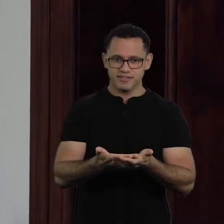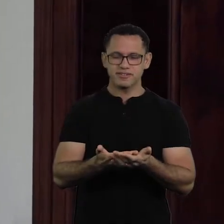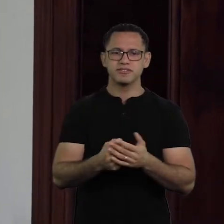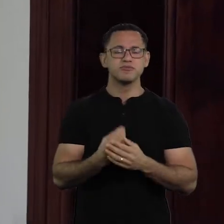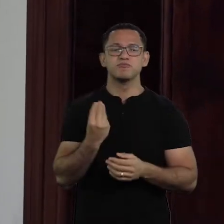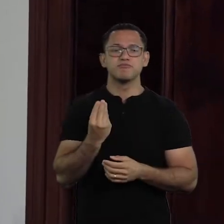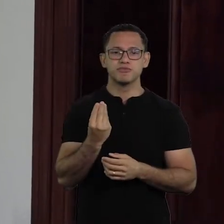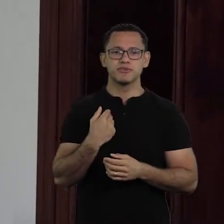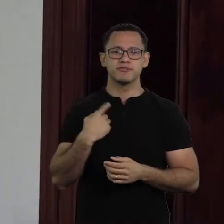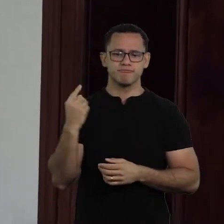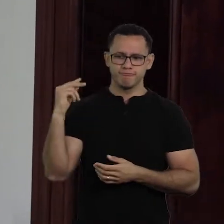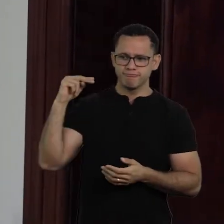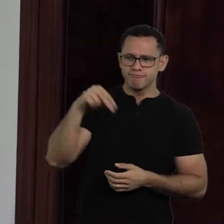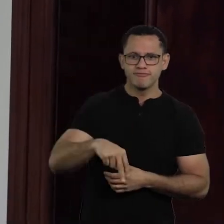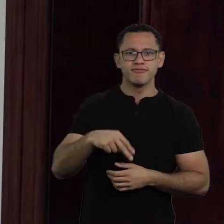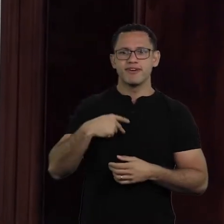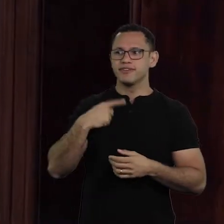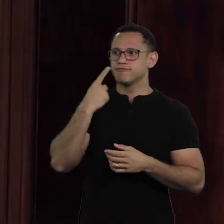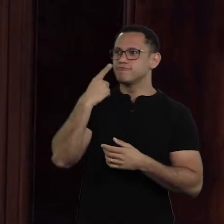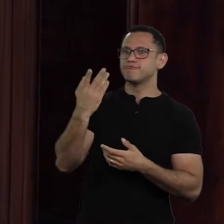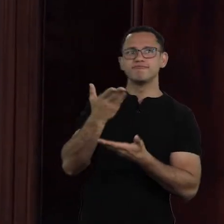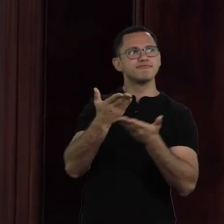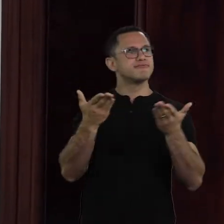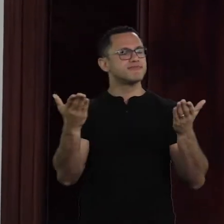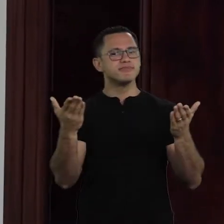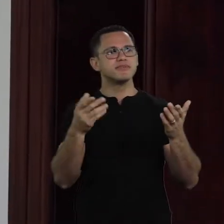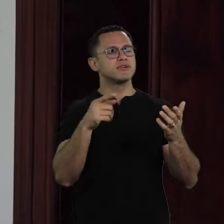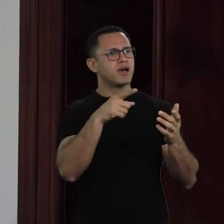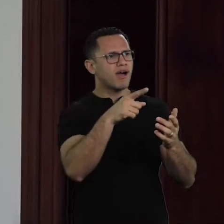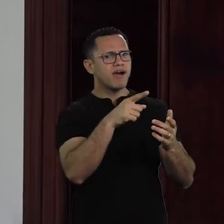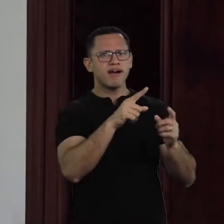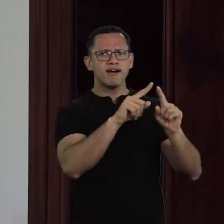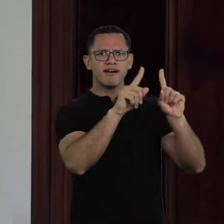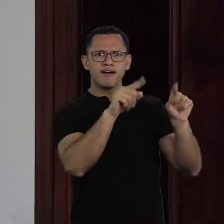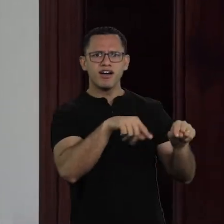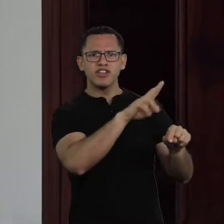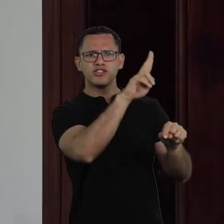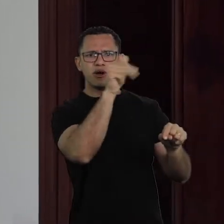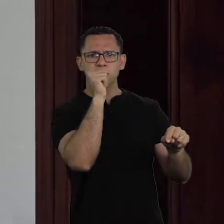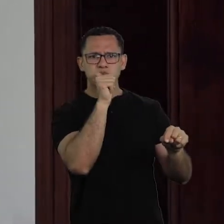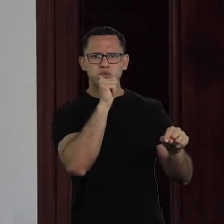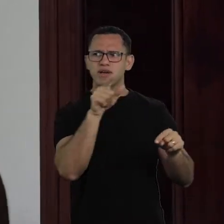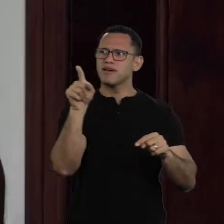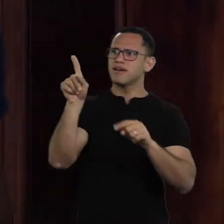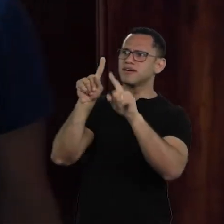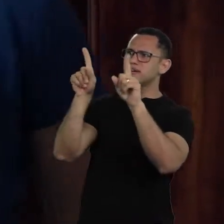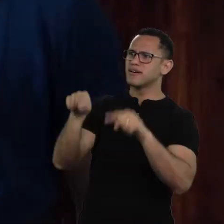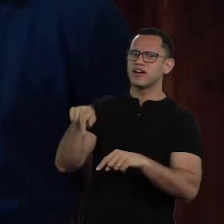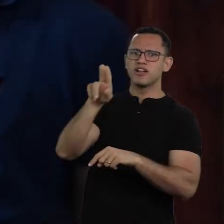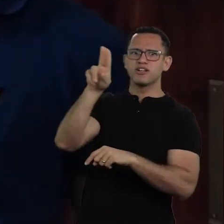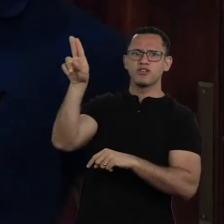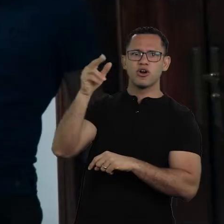is the fact we're here showing we have a room with a woman's name and a room with a black man's name.